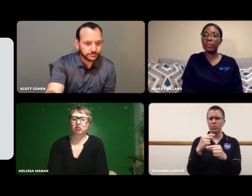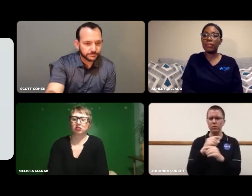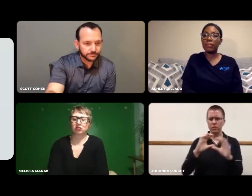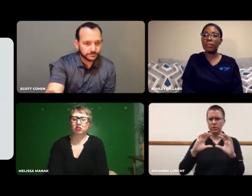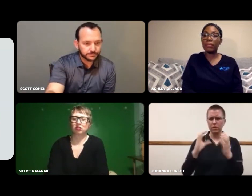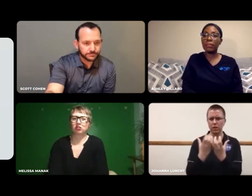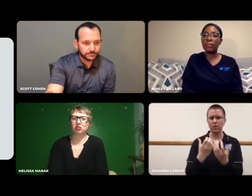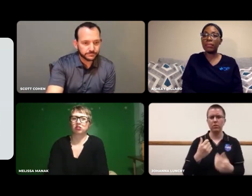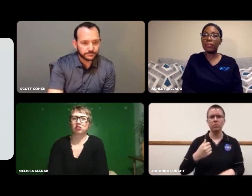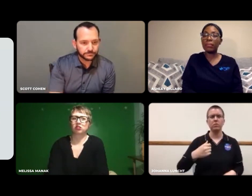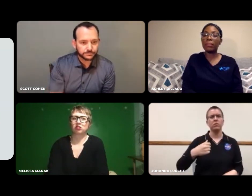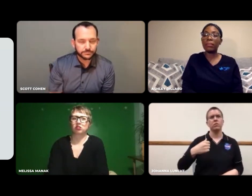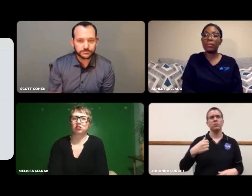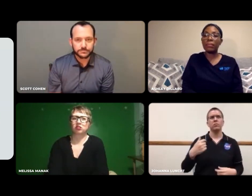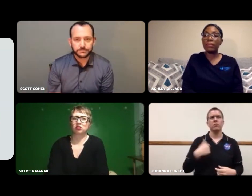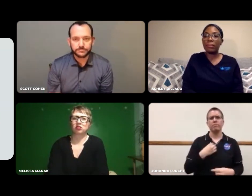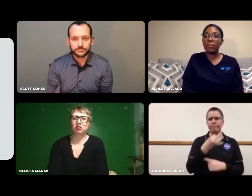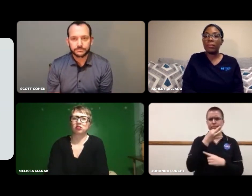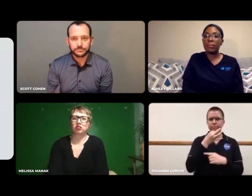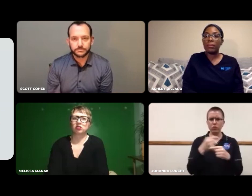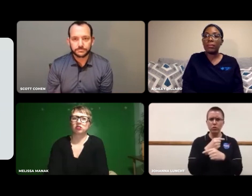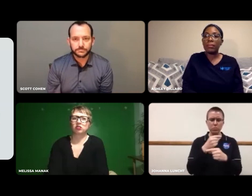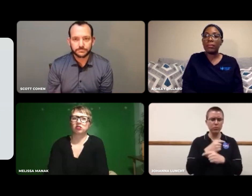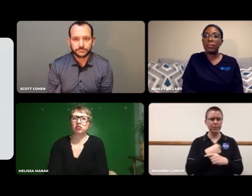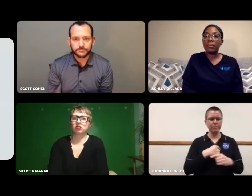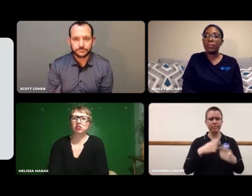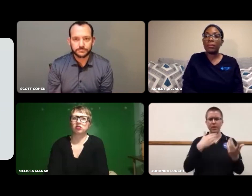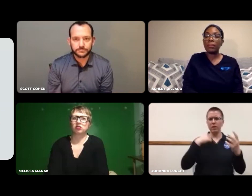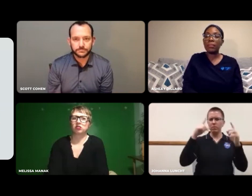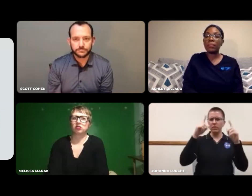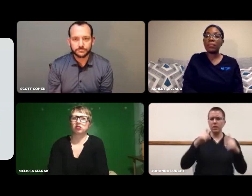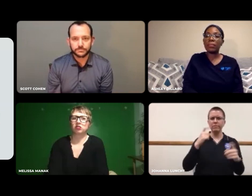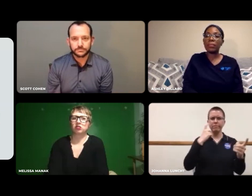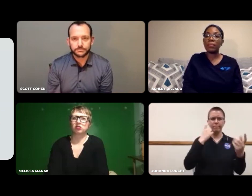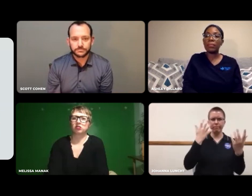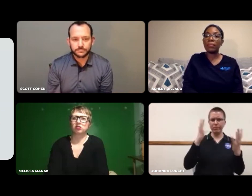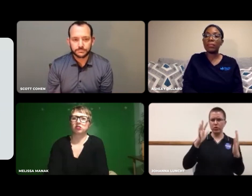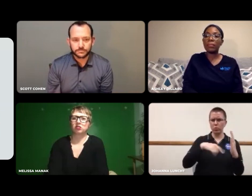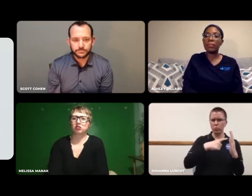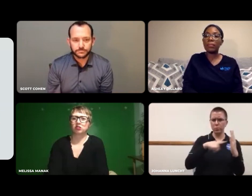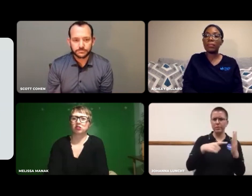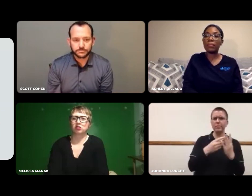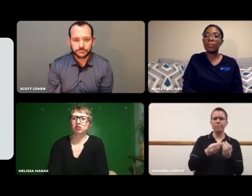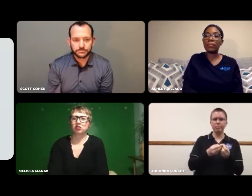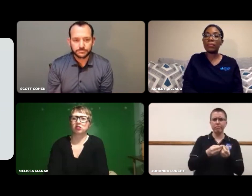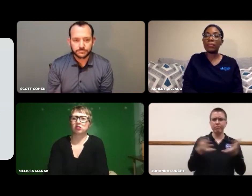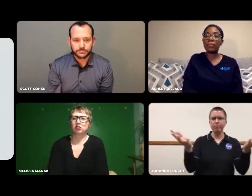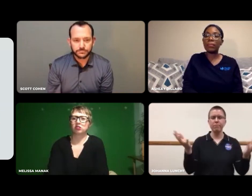I was really good at geometry.